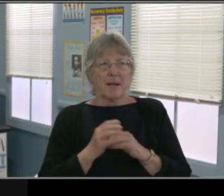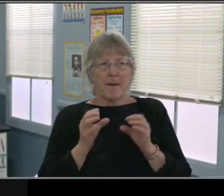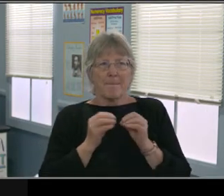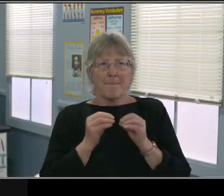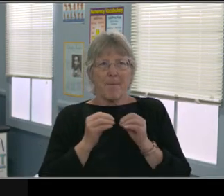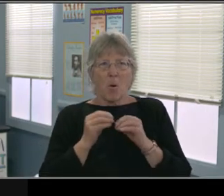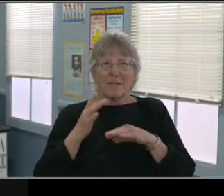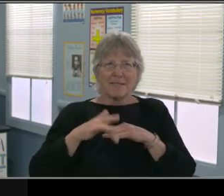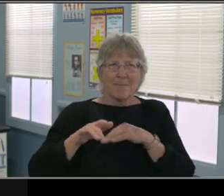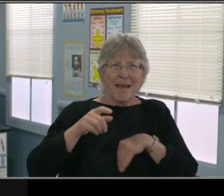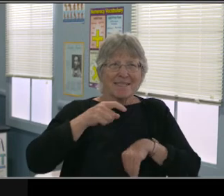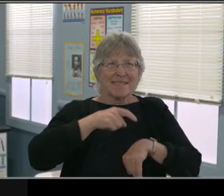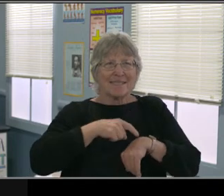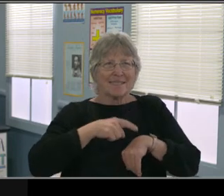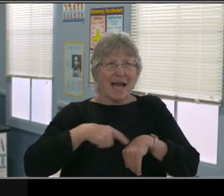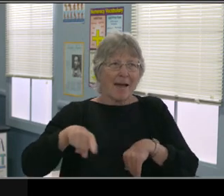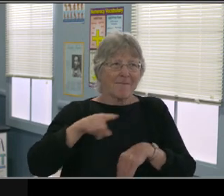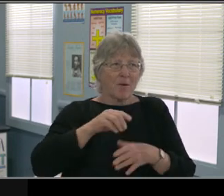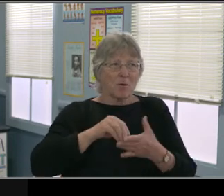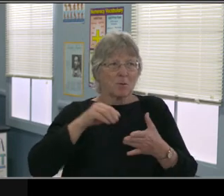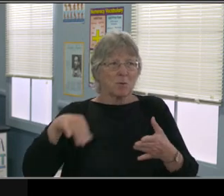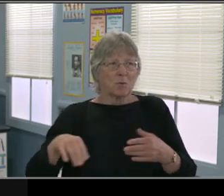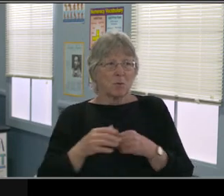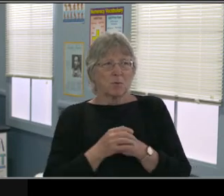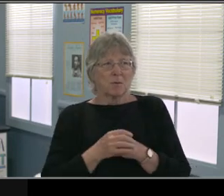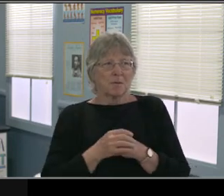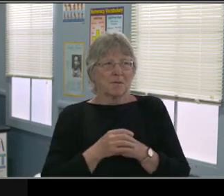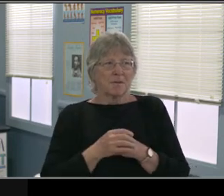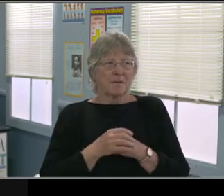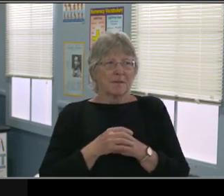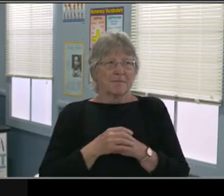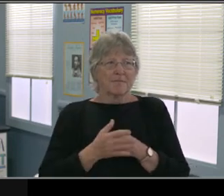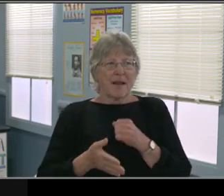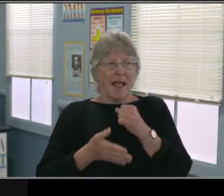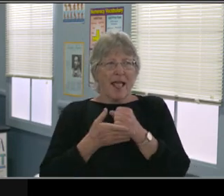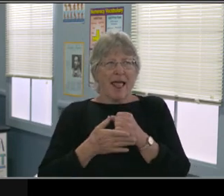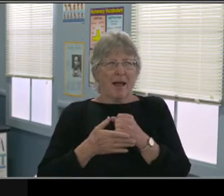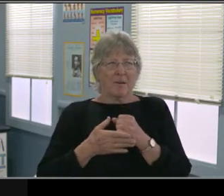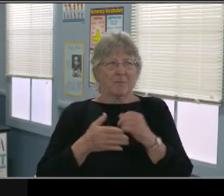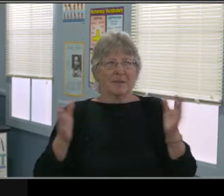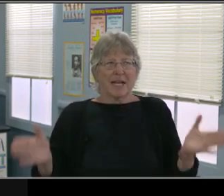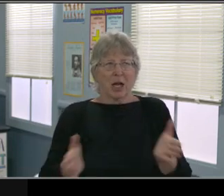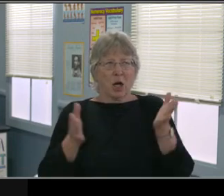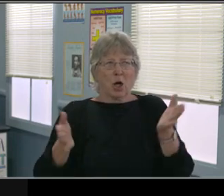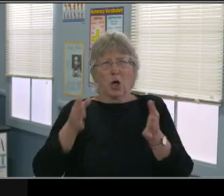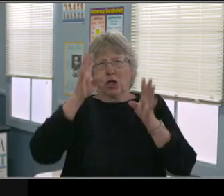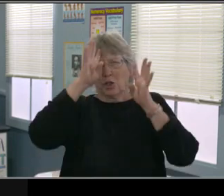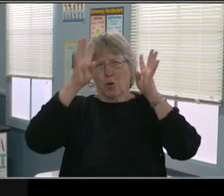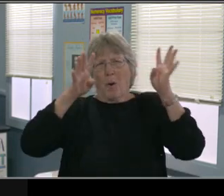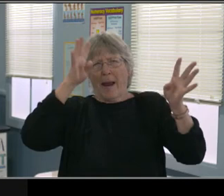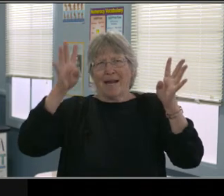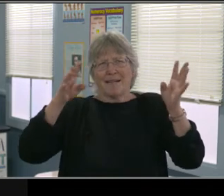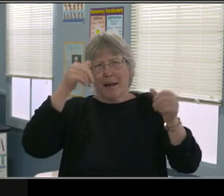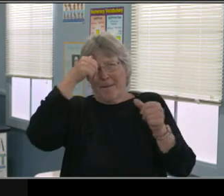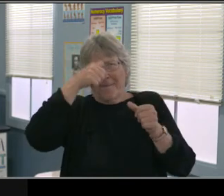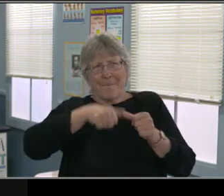Time-saving routine. It focuses on the learner and delivers knowledge in a short time.